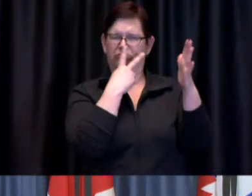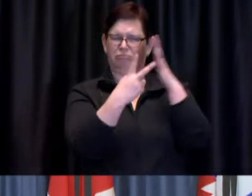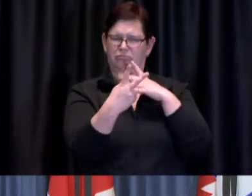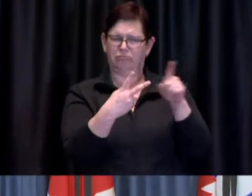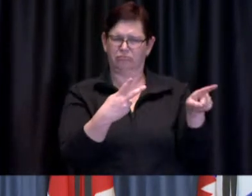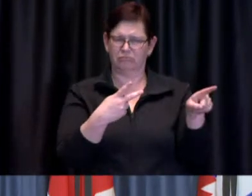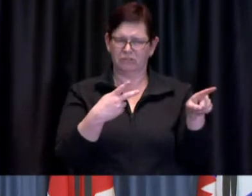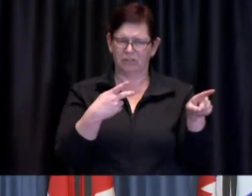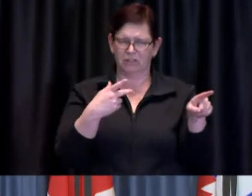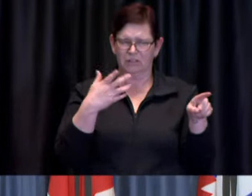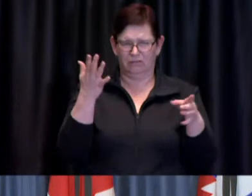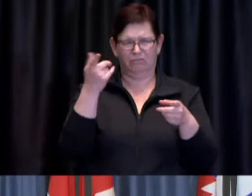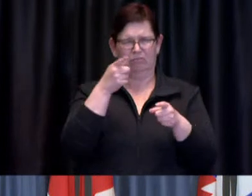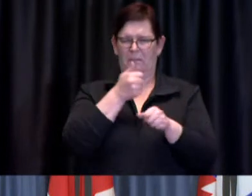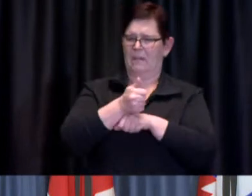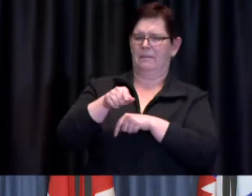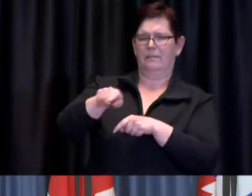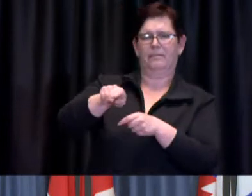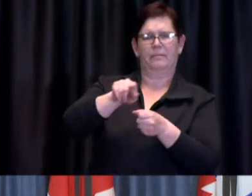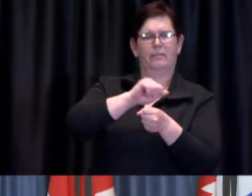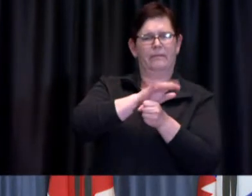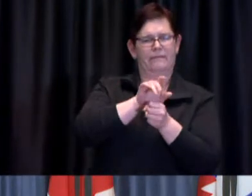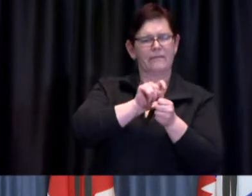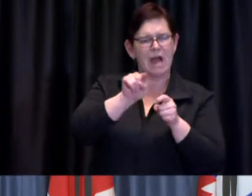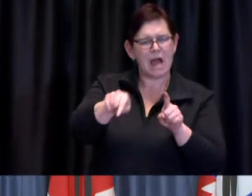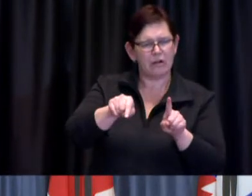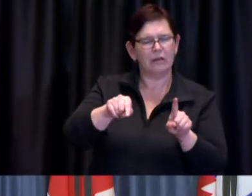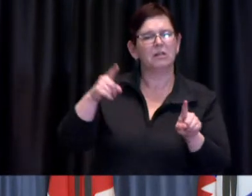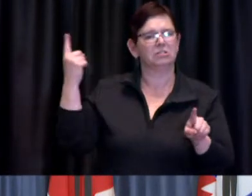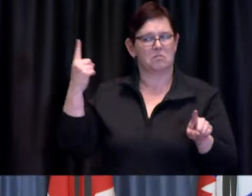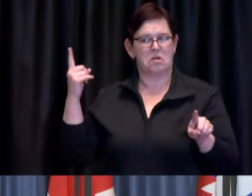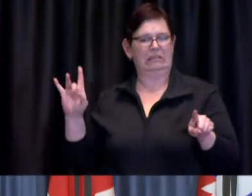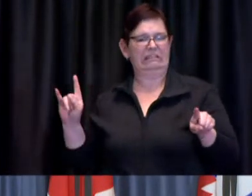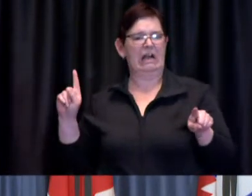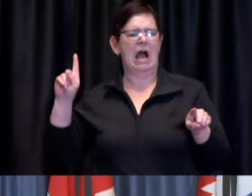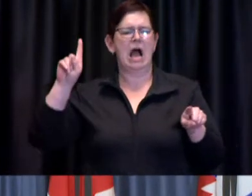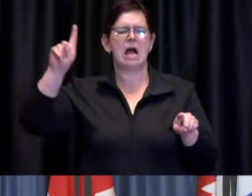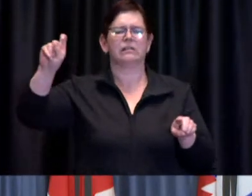was asked that question Premier Ford referred back to you yourself the other Medical Officer of Health